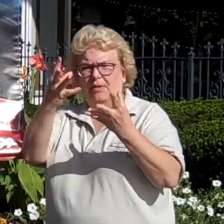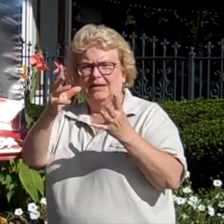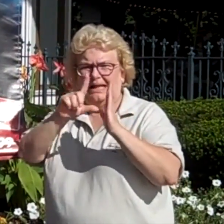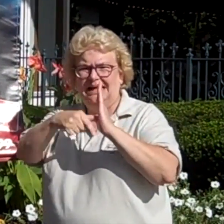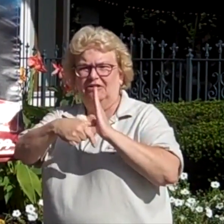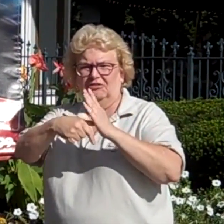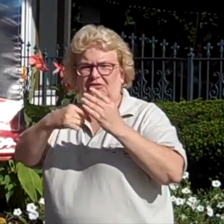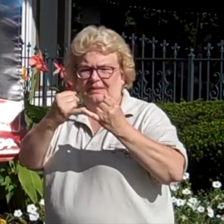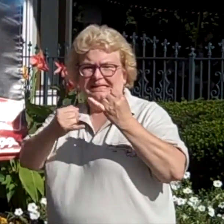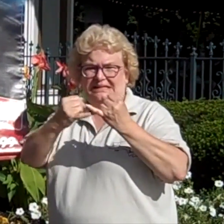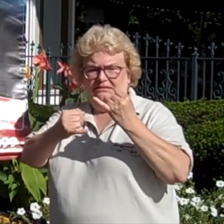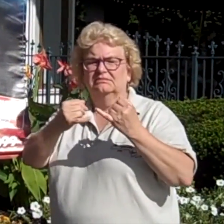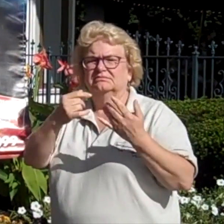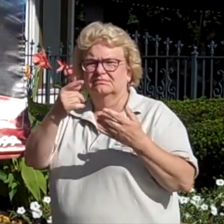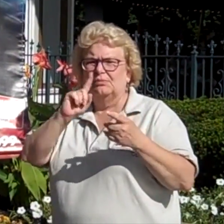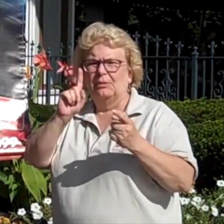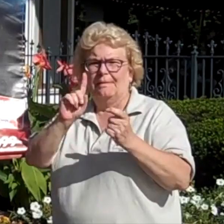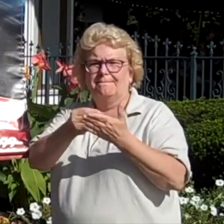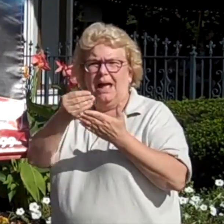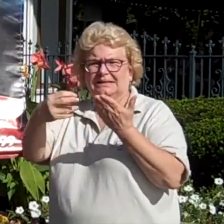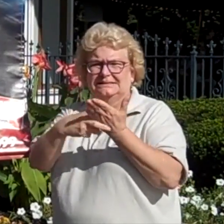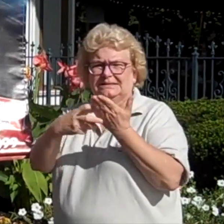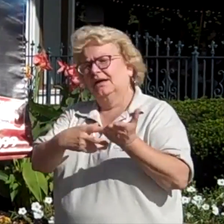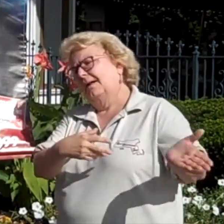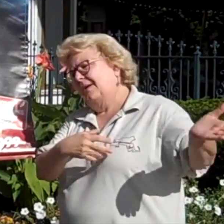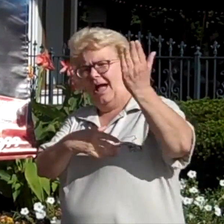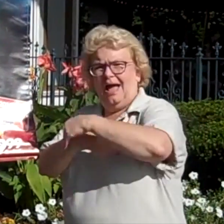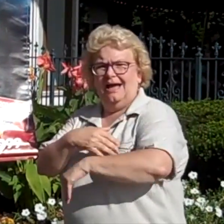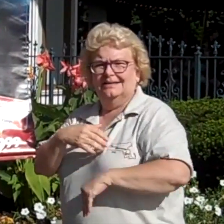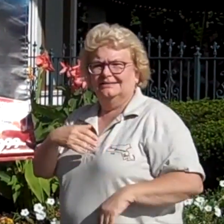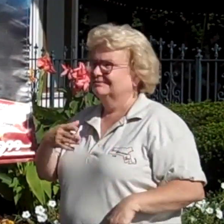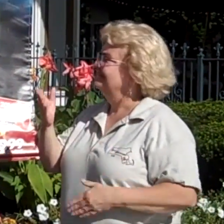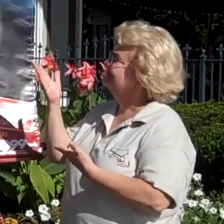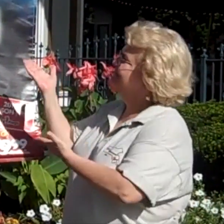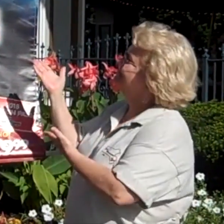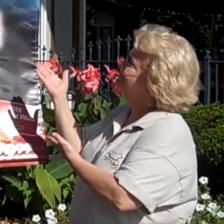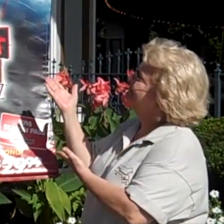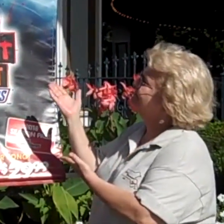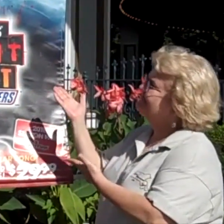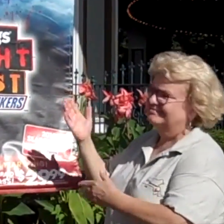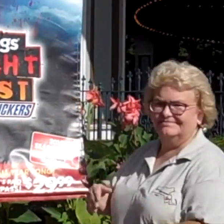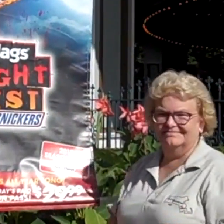Detailed ticket information will follow. Come on! Come and enjoy Fright Fest!